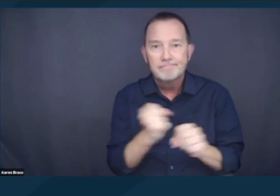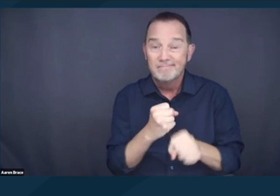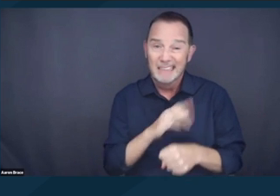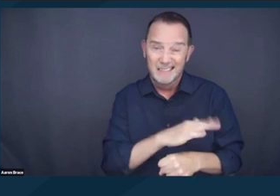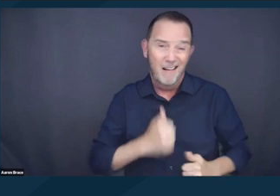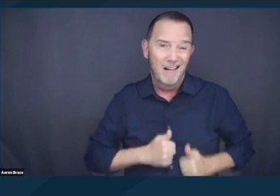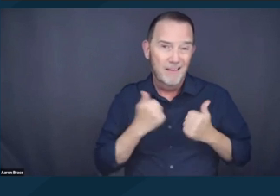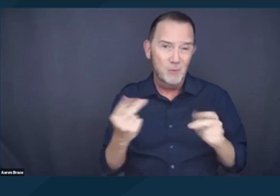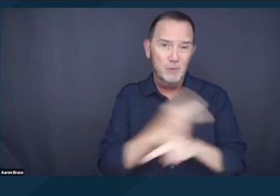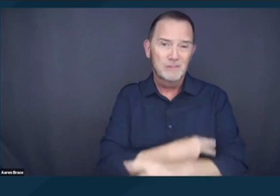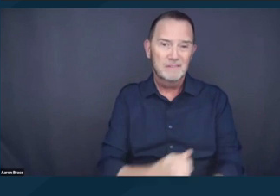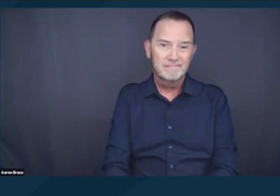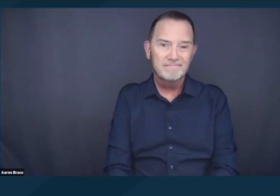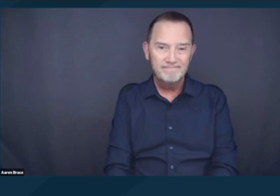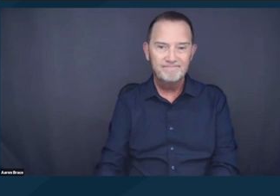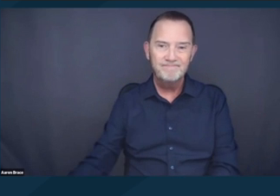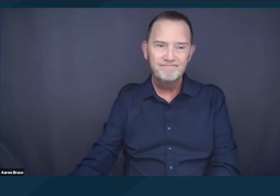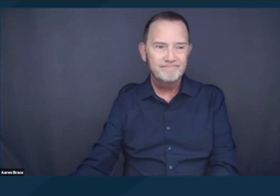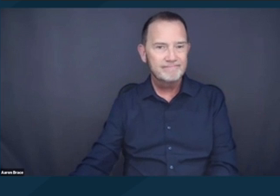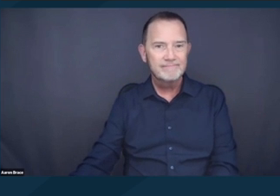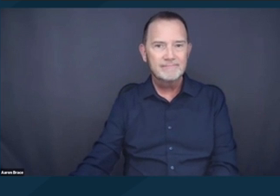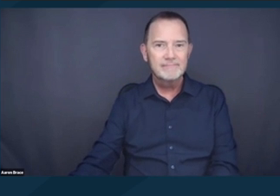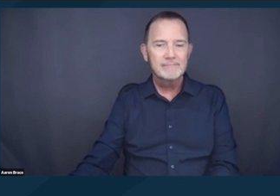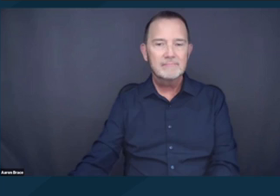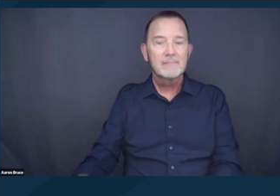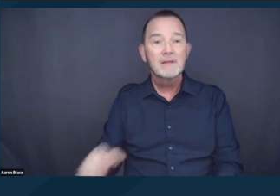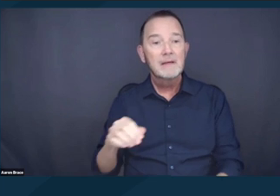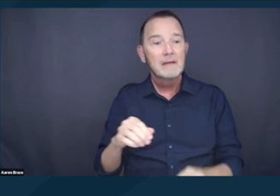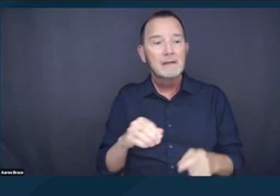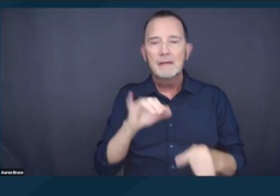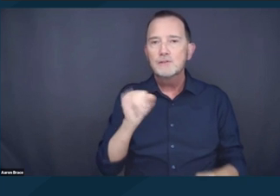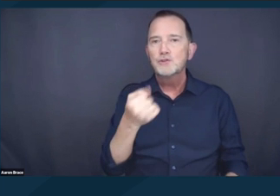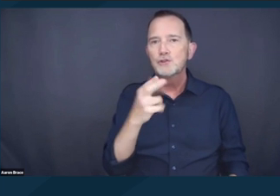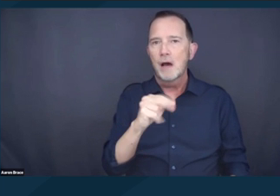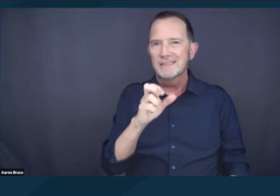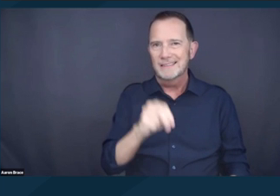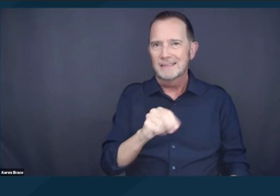The majority also rejected arguments that were made by Johnson's counsel,